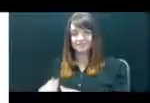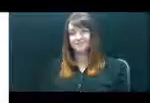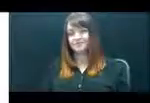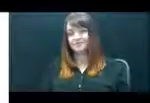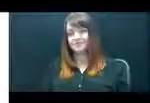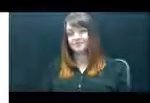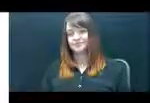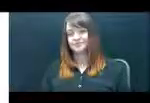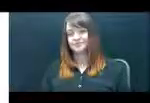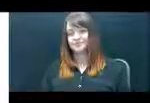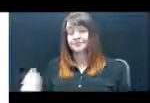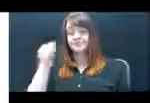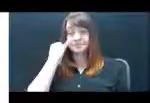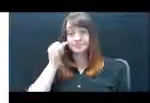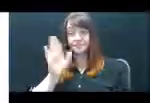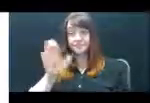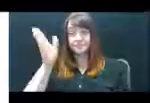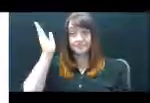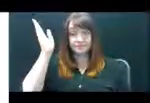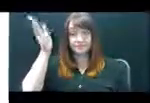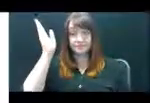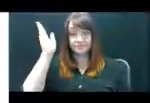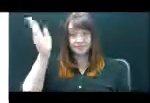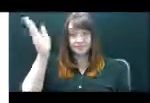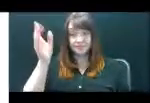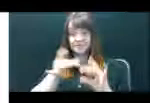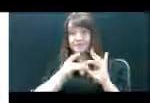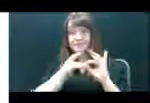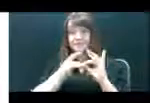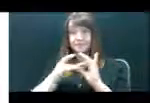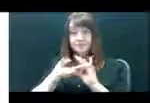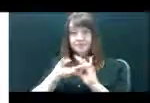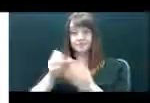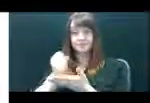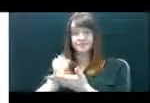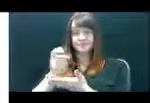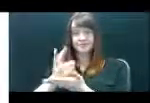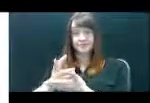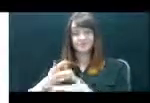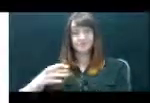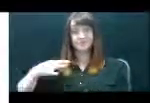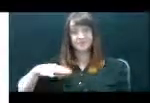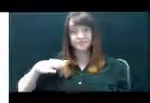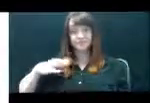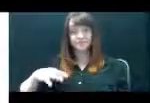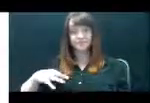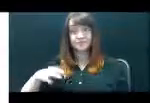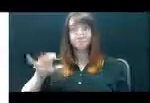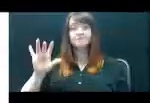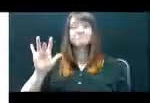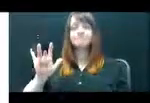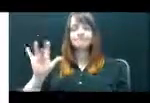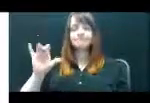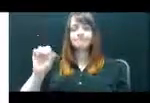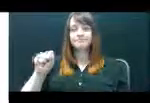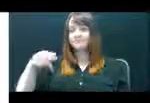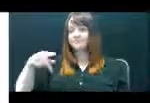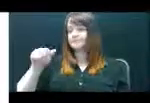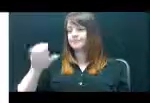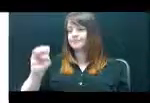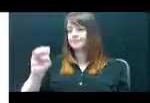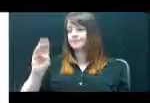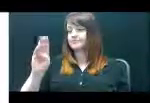If you want to offer Social Work credits for your session, press the space bar.